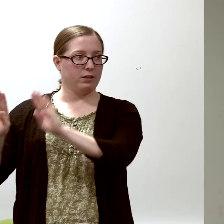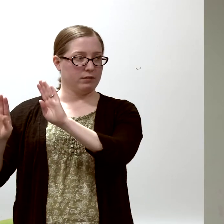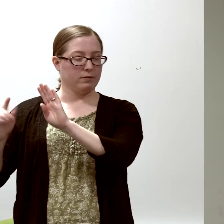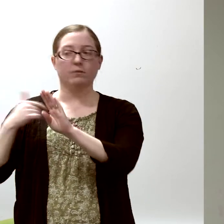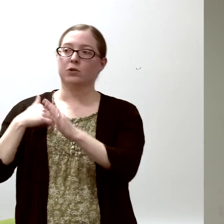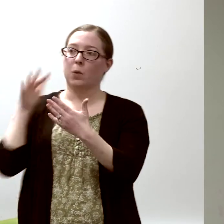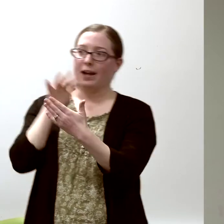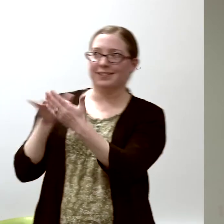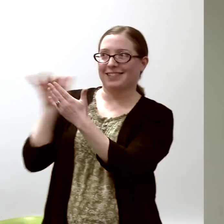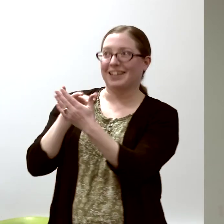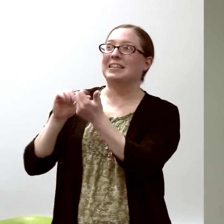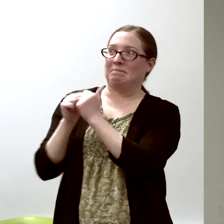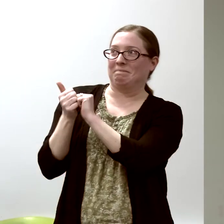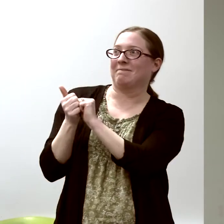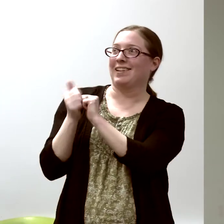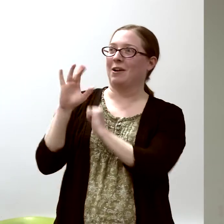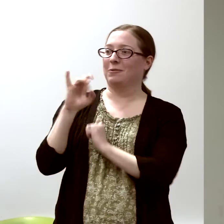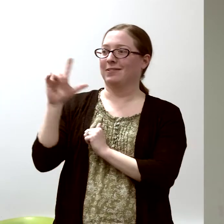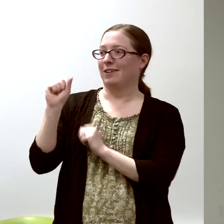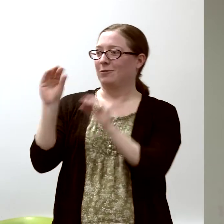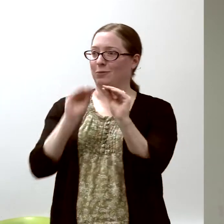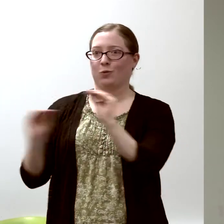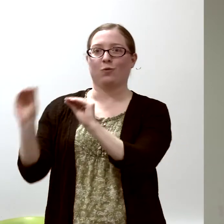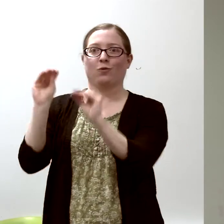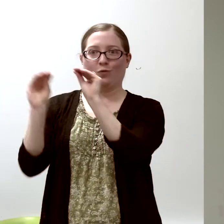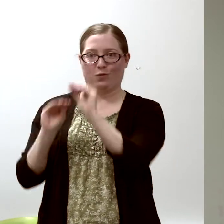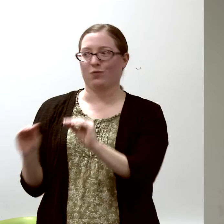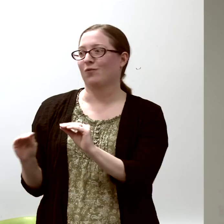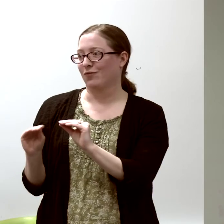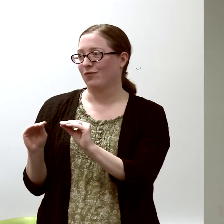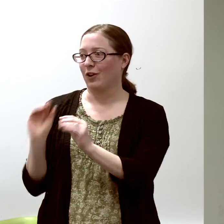and I studied how cells moved.